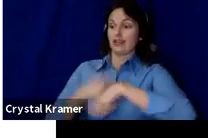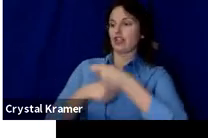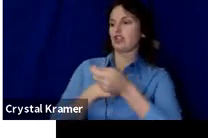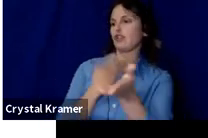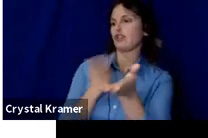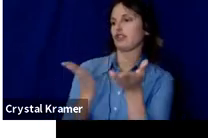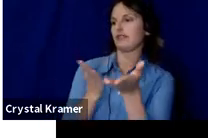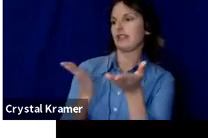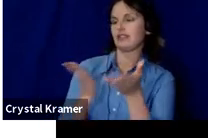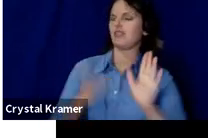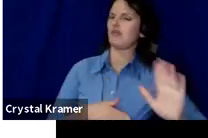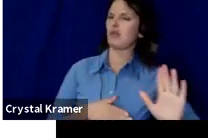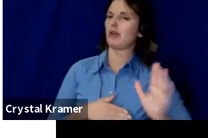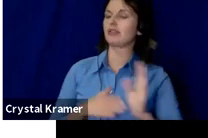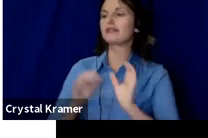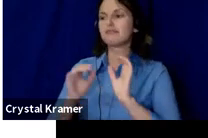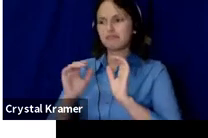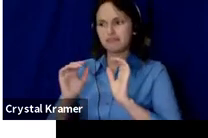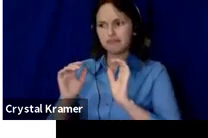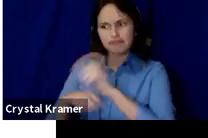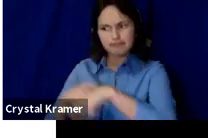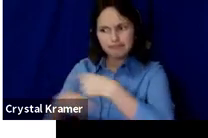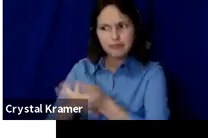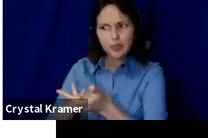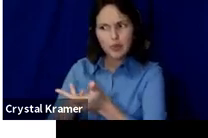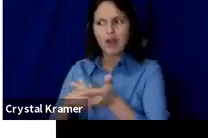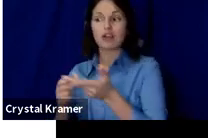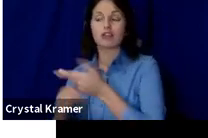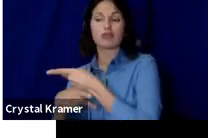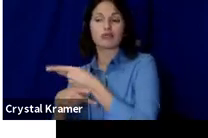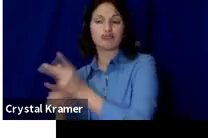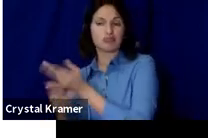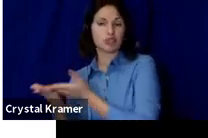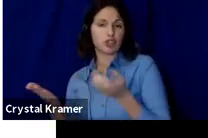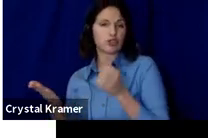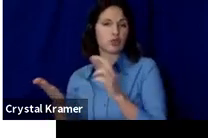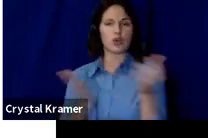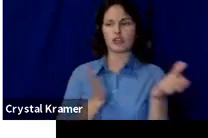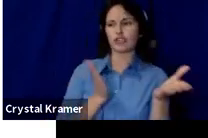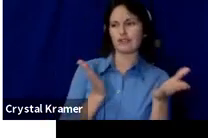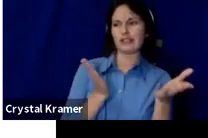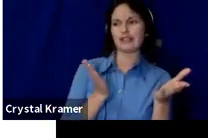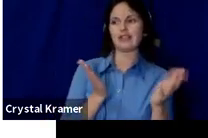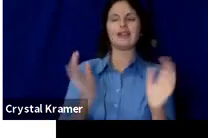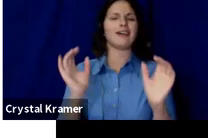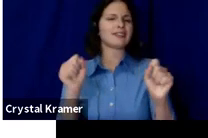That can get a little complicated when you pair crowdfunding with fiscal sponsorship,